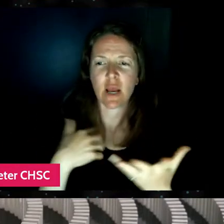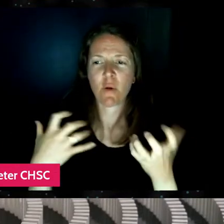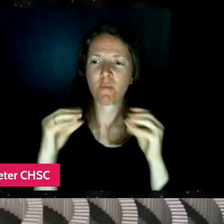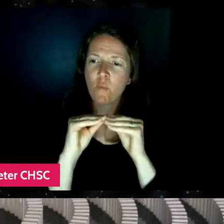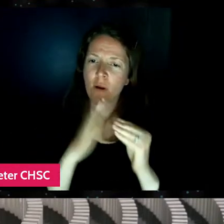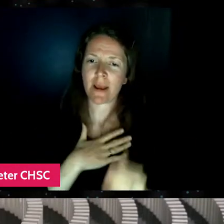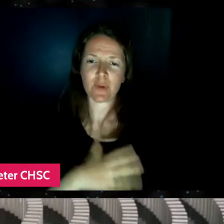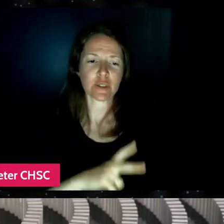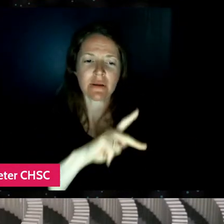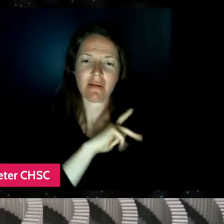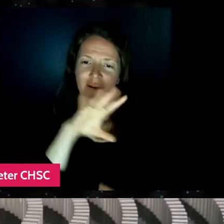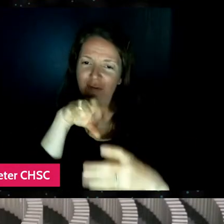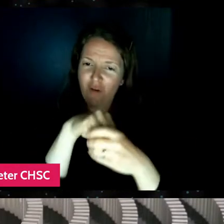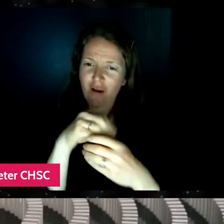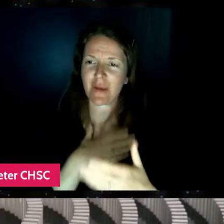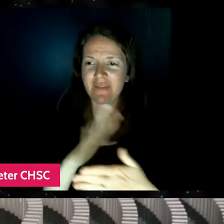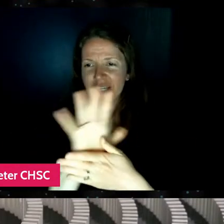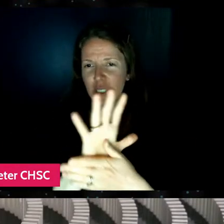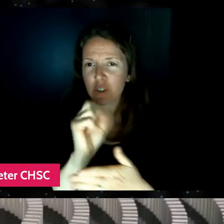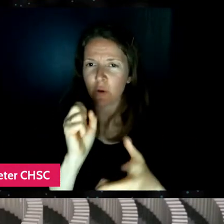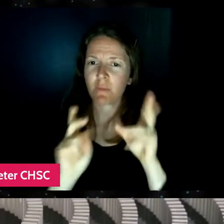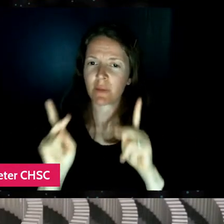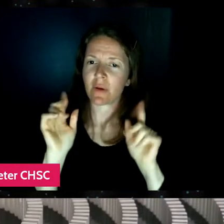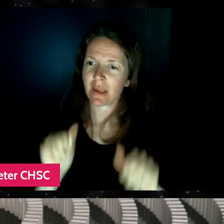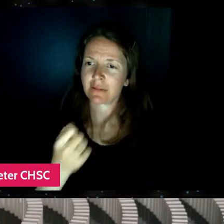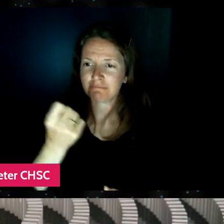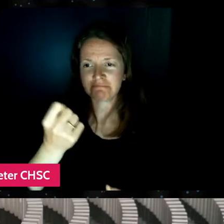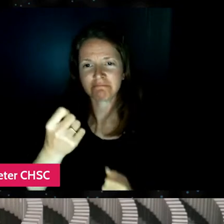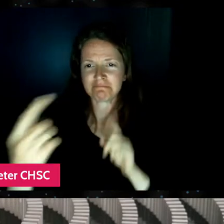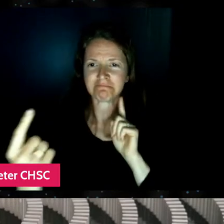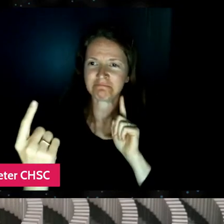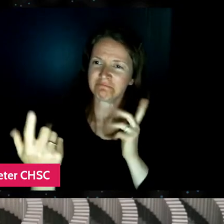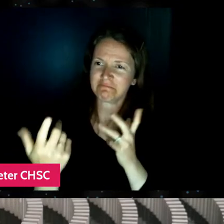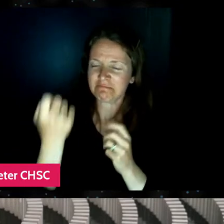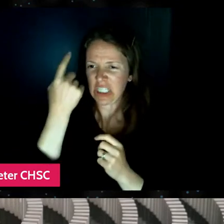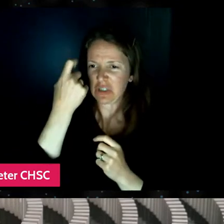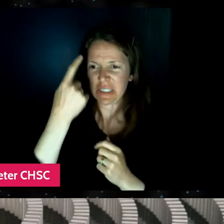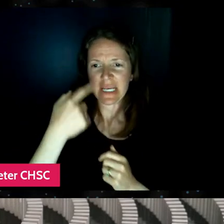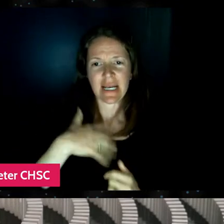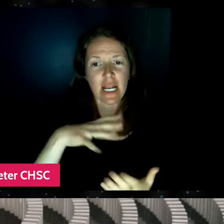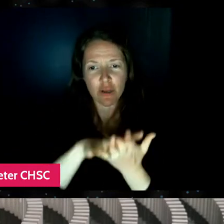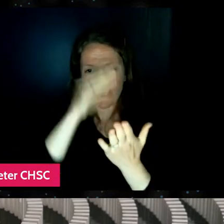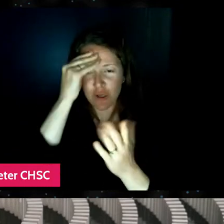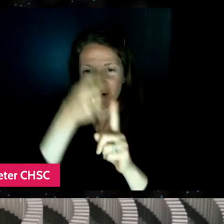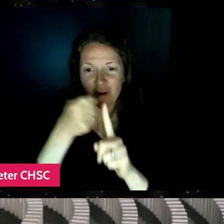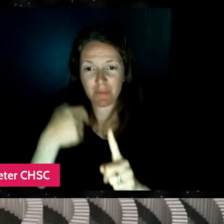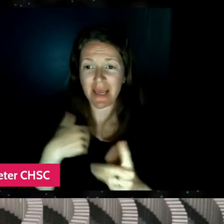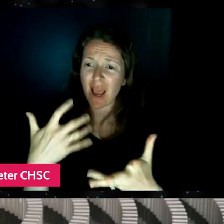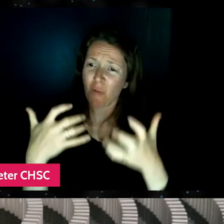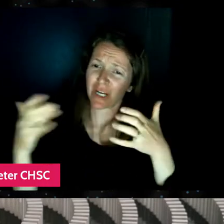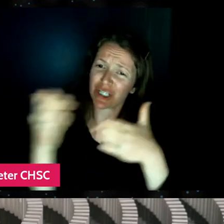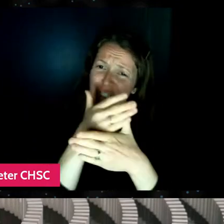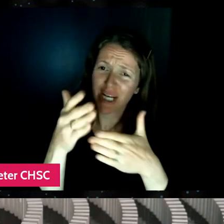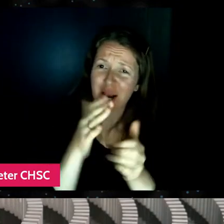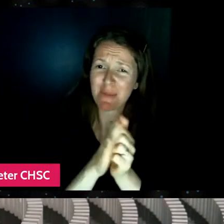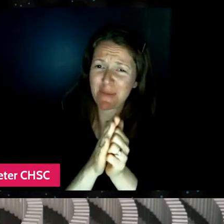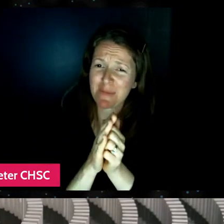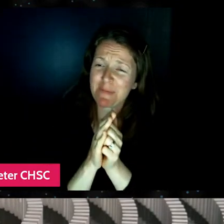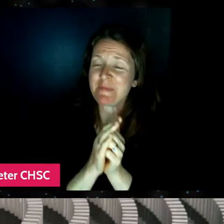so that people could kind of get a sense of who I am and learn from me because I wanna share my passion with others and my excitement.